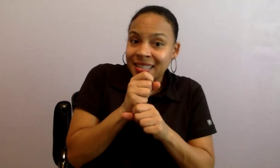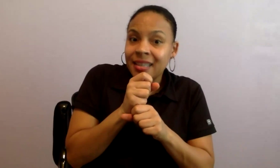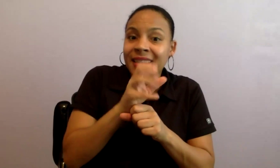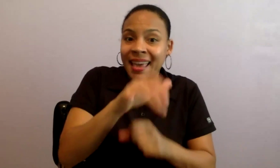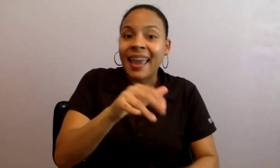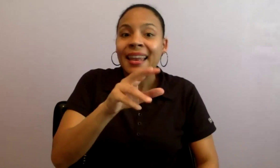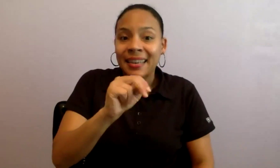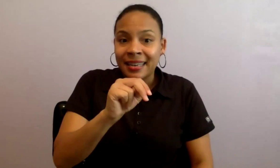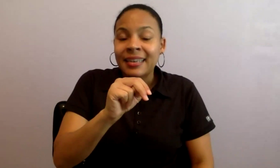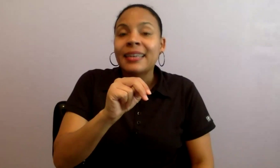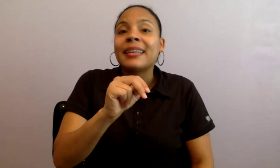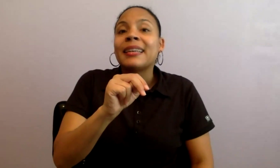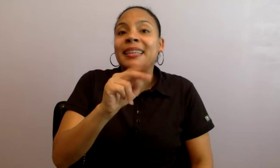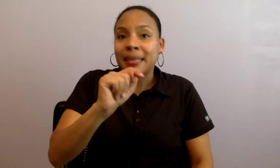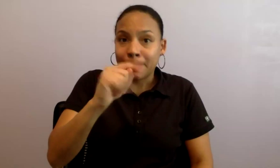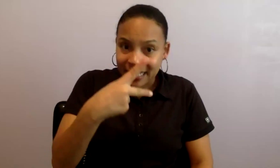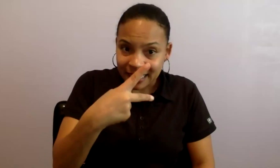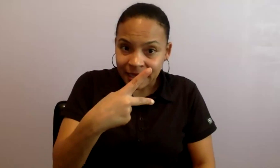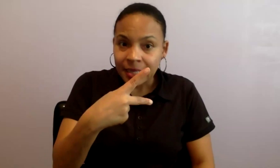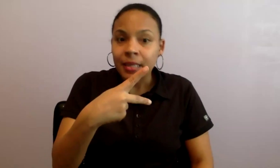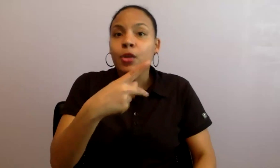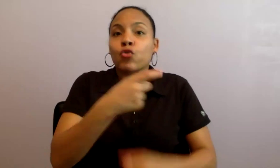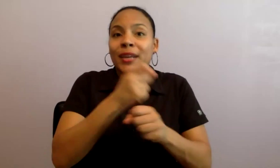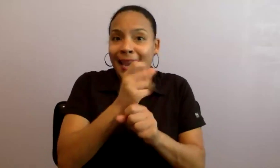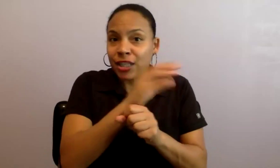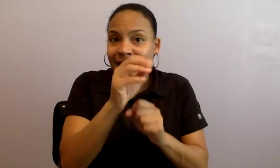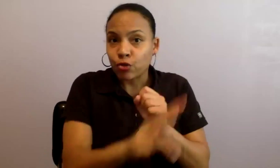you need to have spent all of those dollars and finished your performances